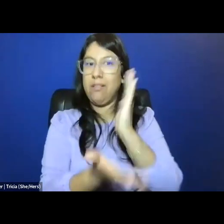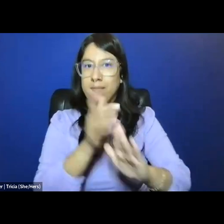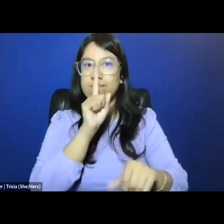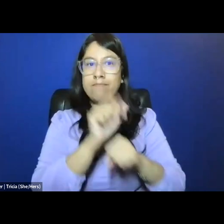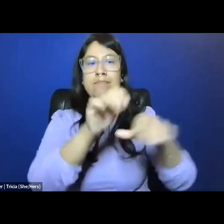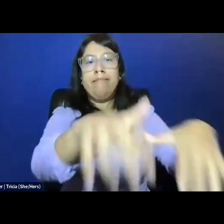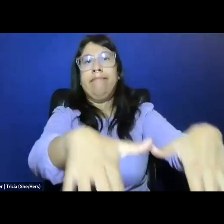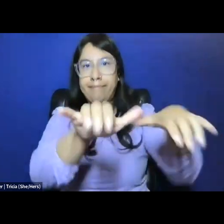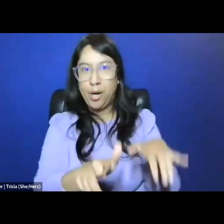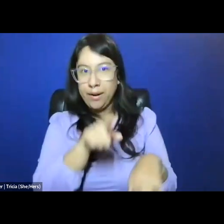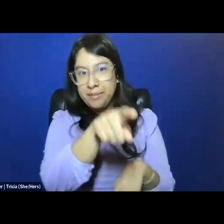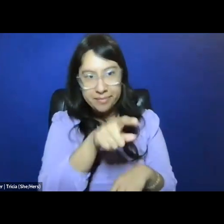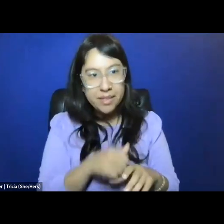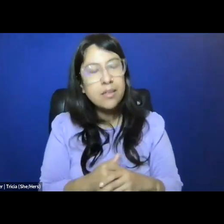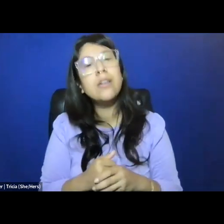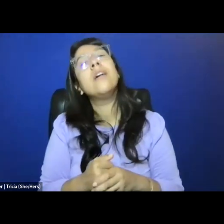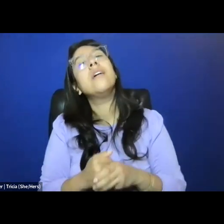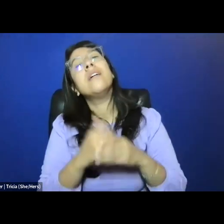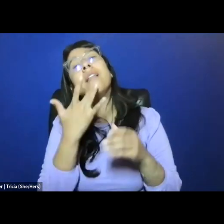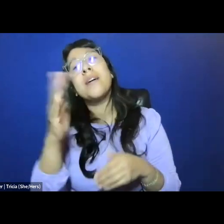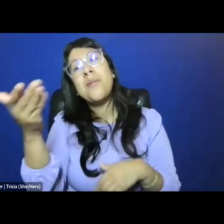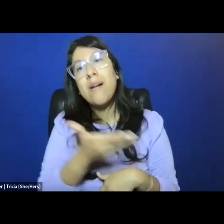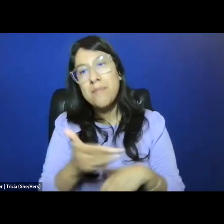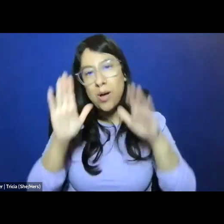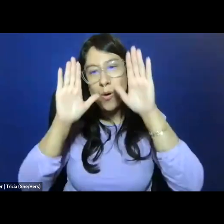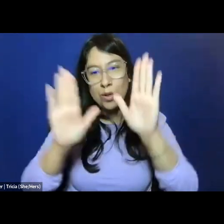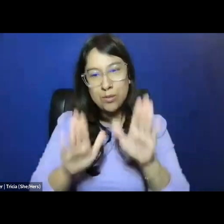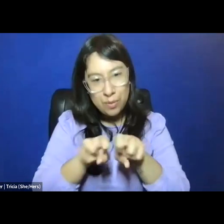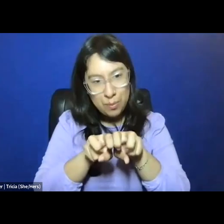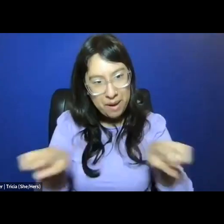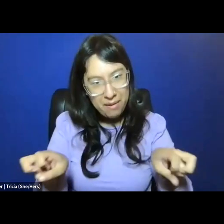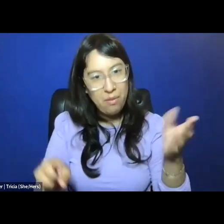Without any further ado, I'd love to welcome our distinguished panel.